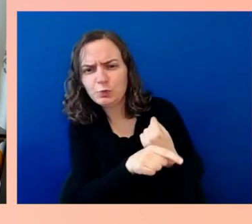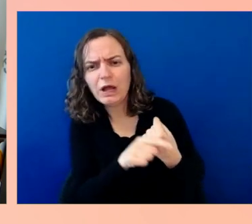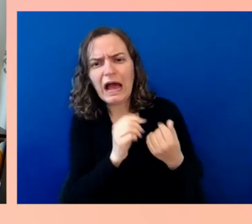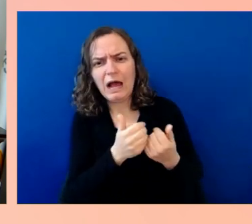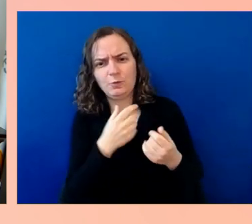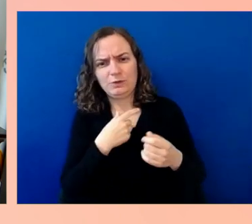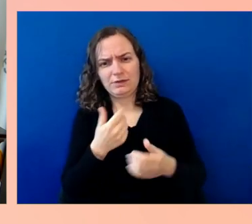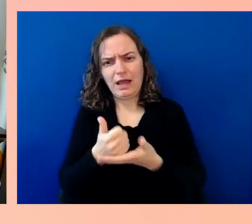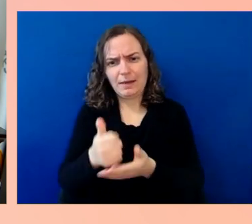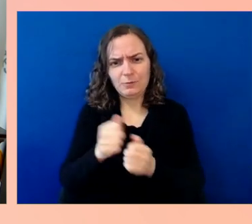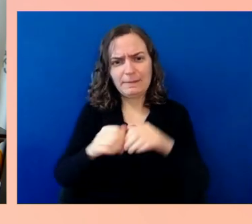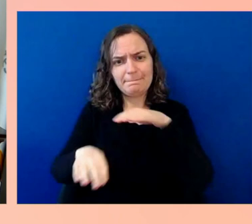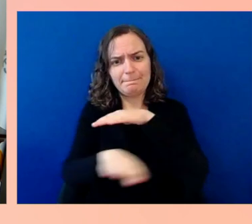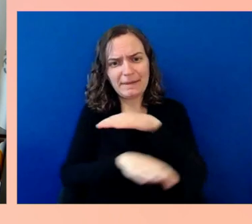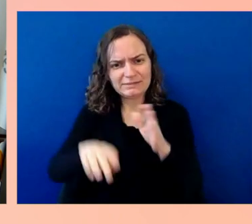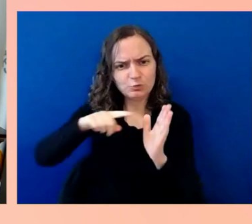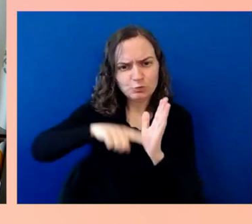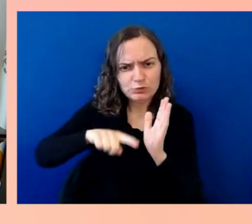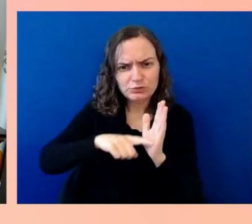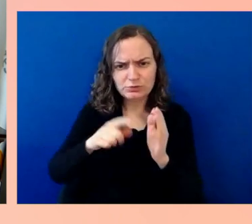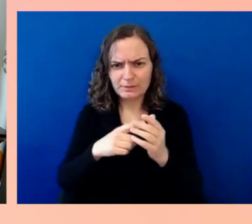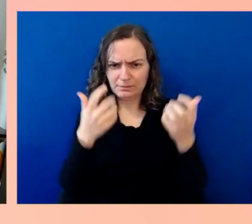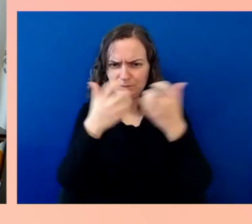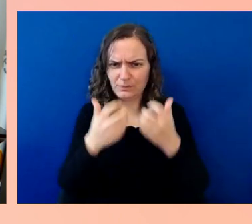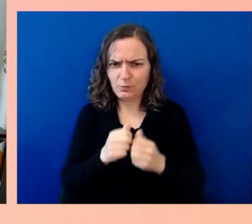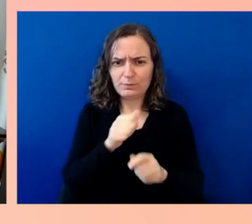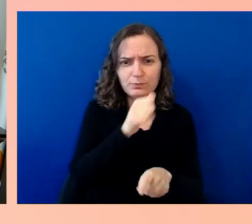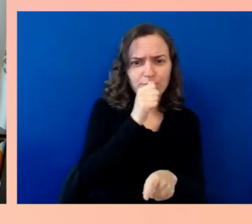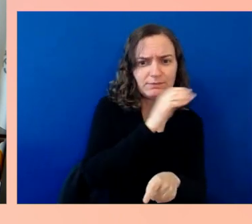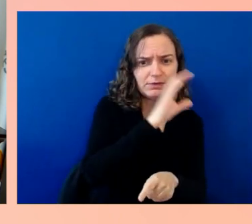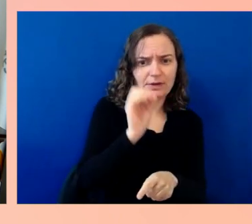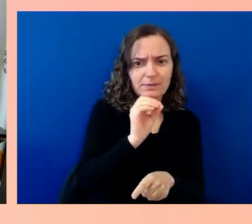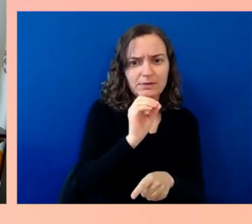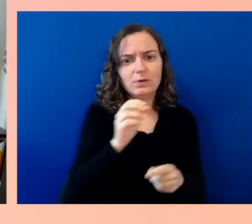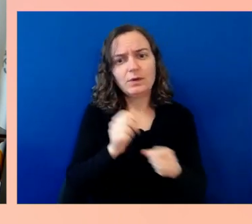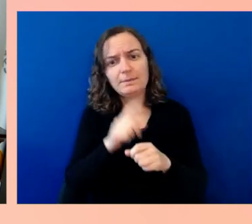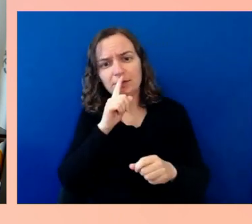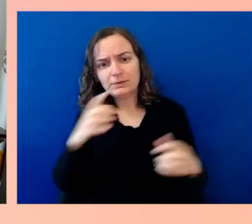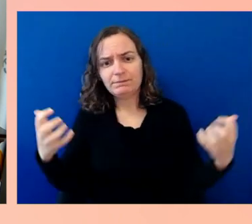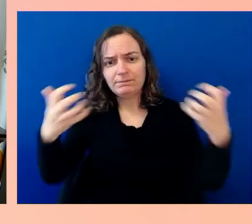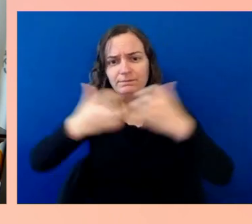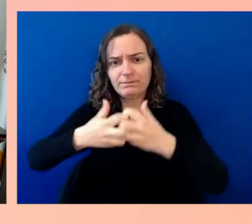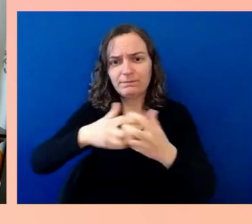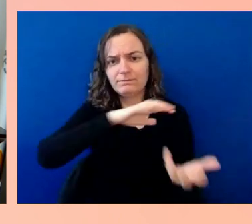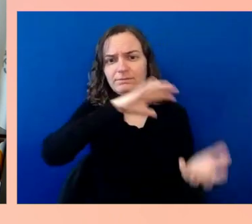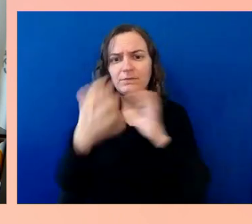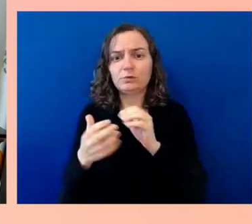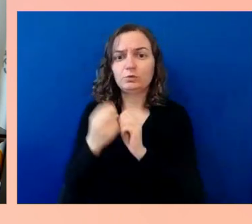to their full potential, we'll be there to make sure that unfolds in a way that is first of all, and most importantly, safe,